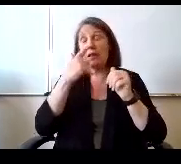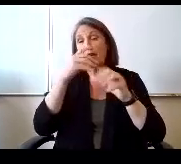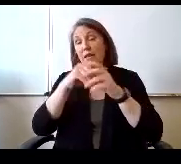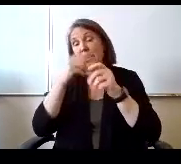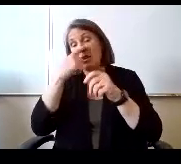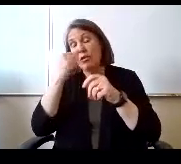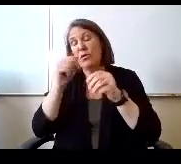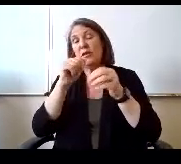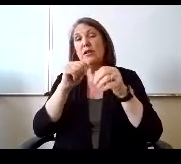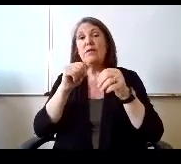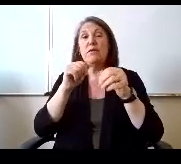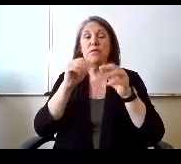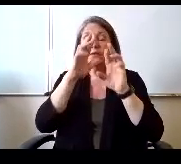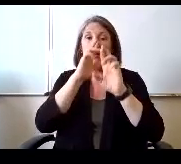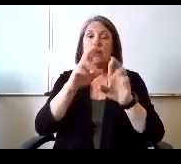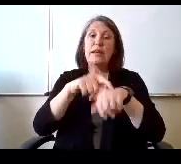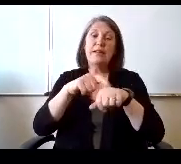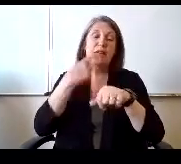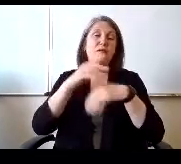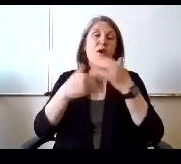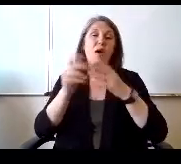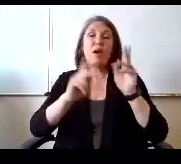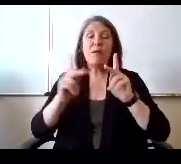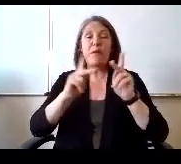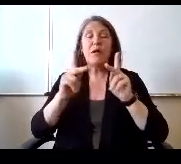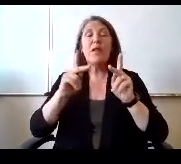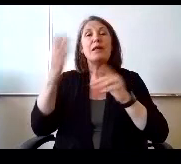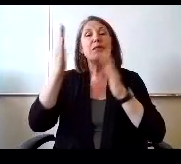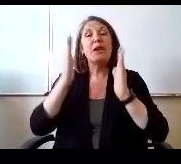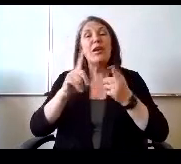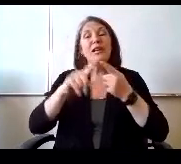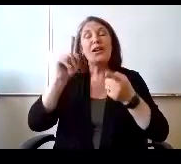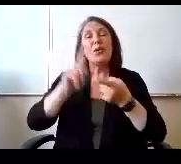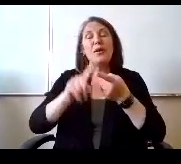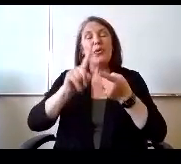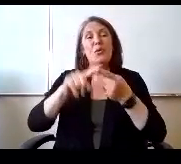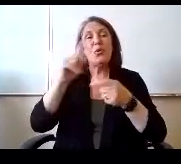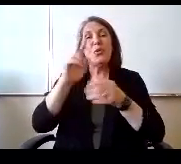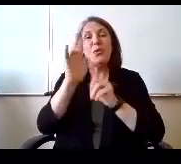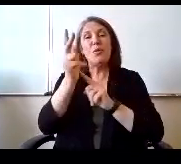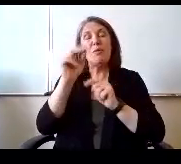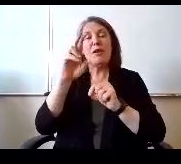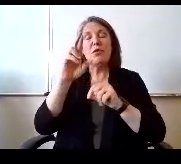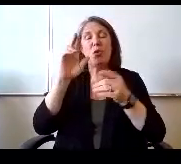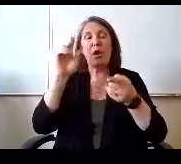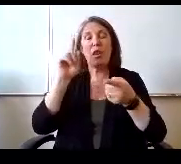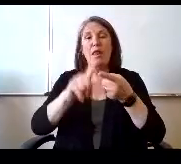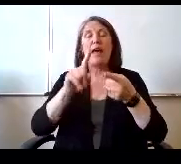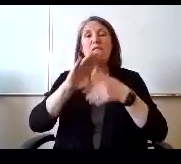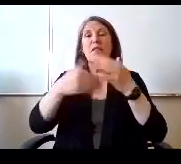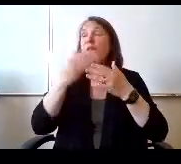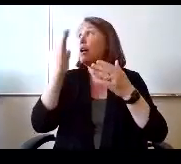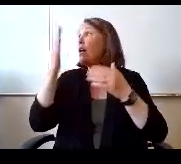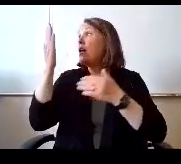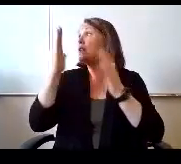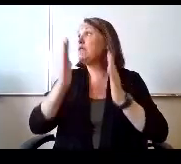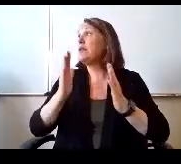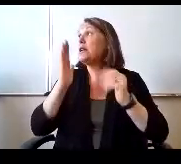respecting the time of all who are present. Speakers are to limit their remarks to 3 minutes or less. All speakers will be notified of the remaining time via the